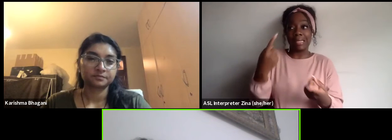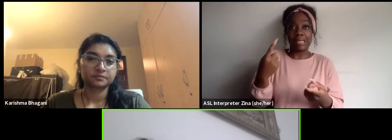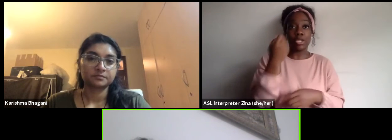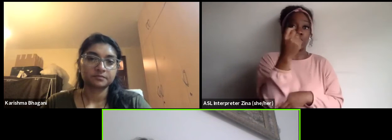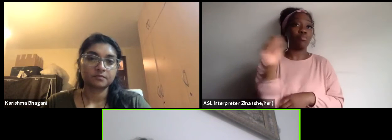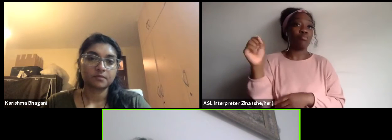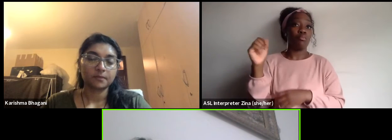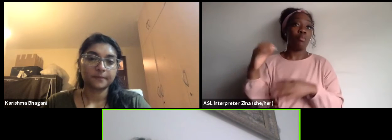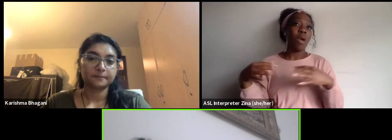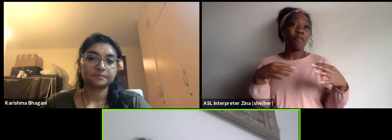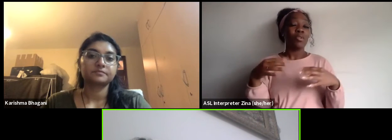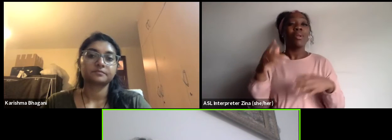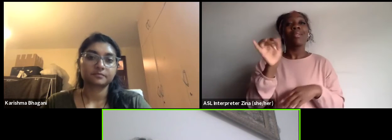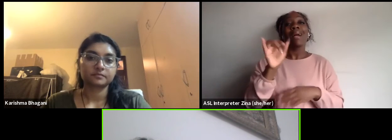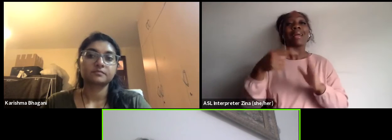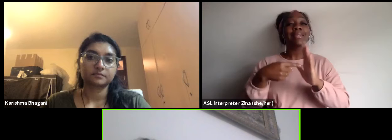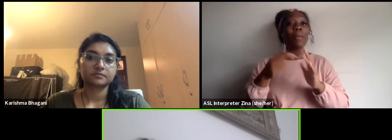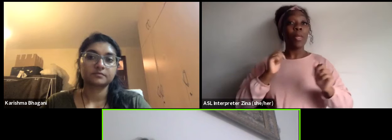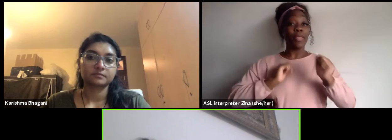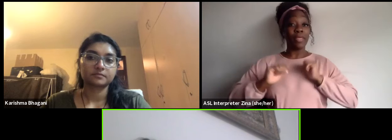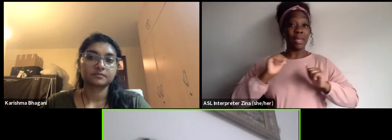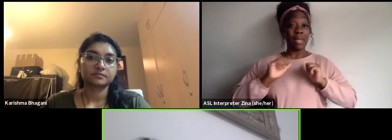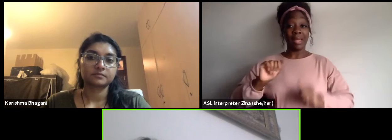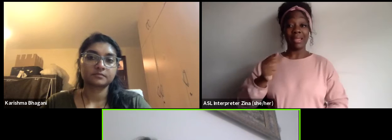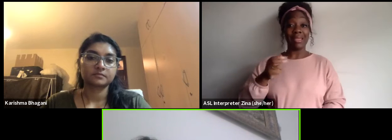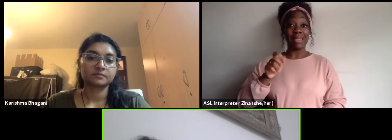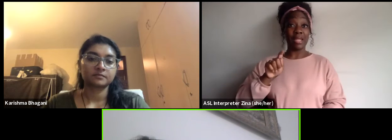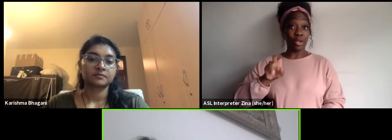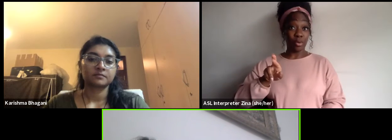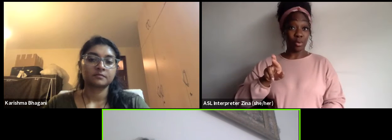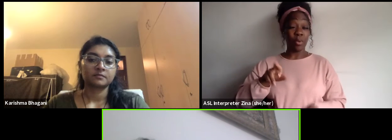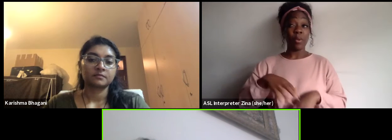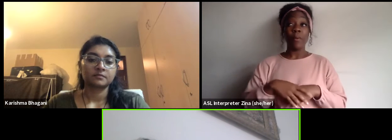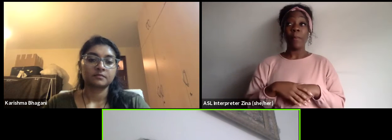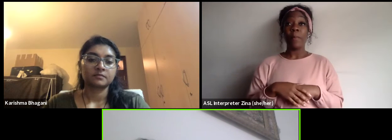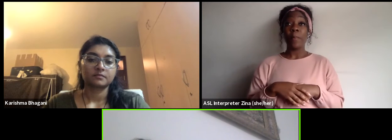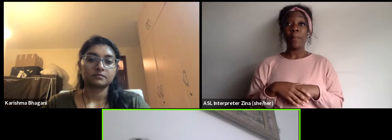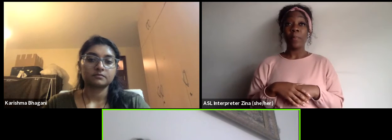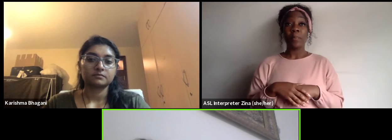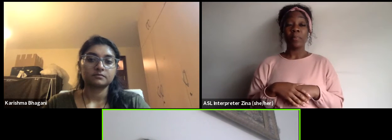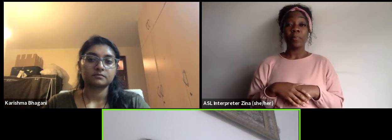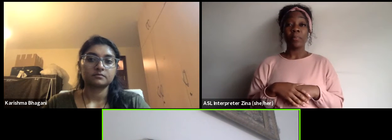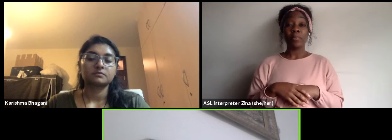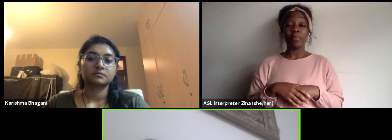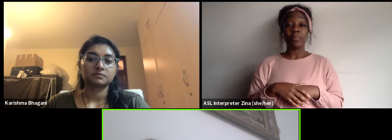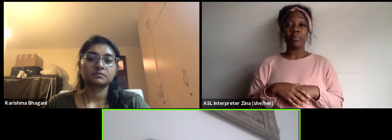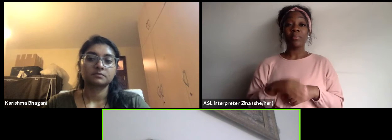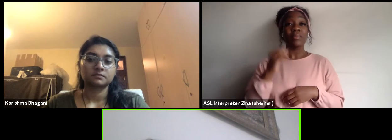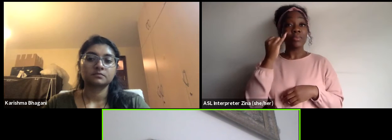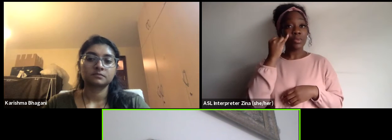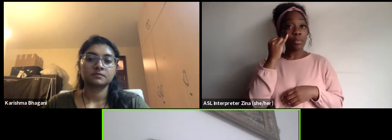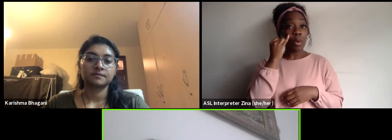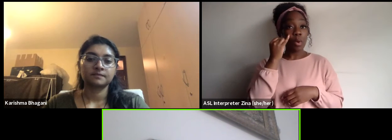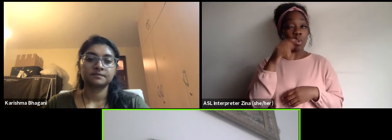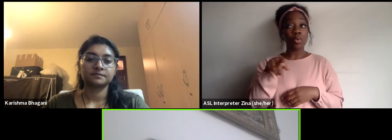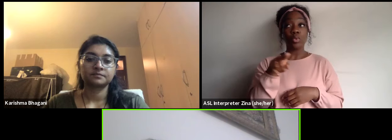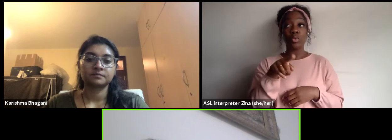during and before the revolution, if you are of course aligned with the politics